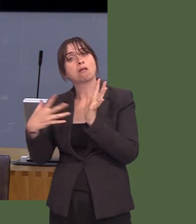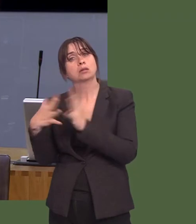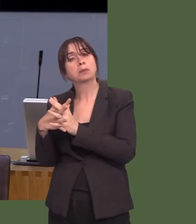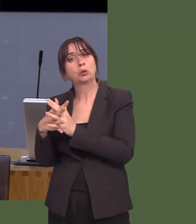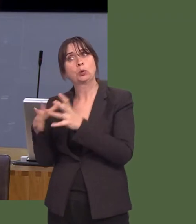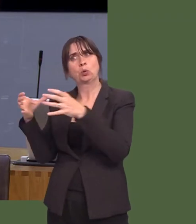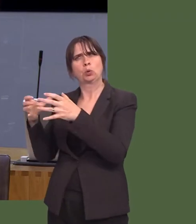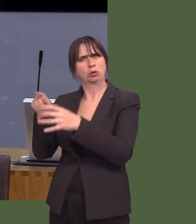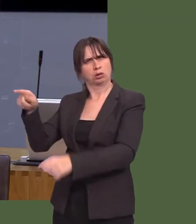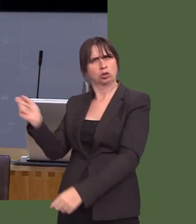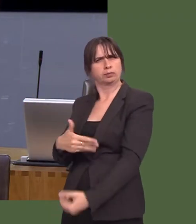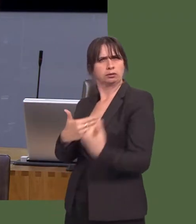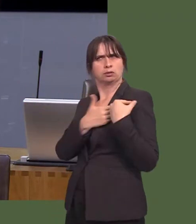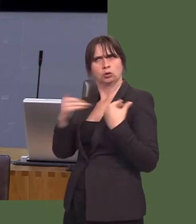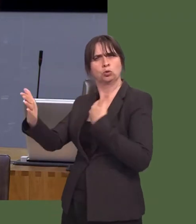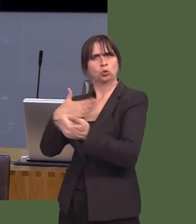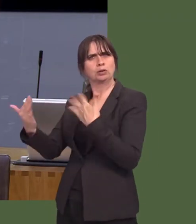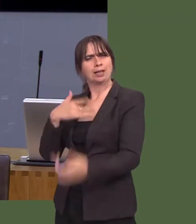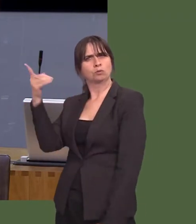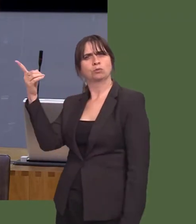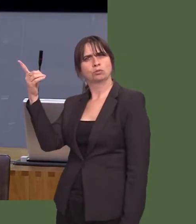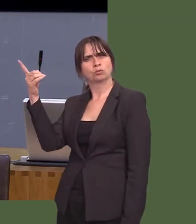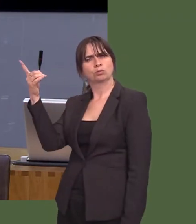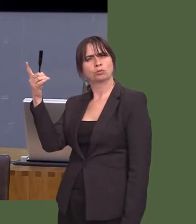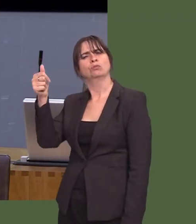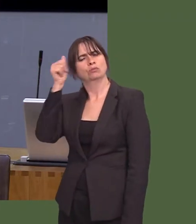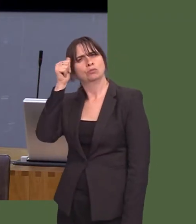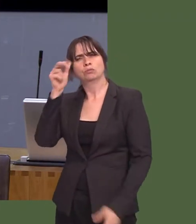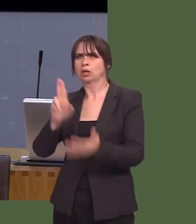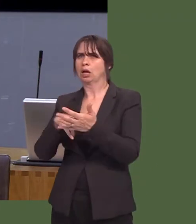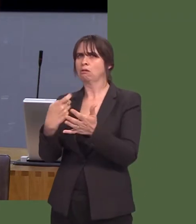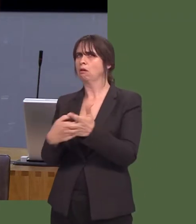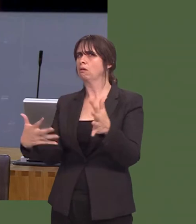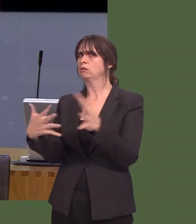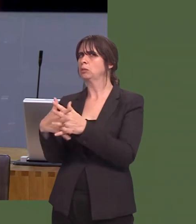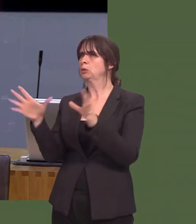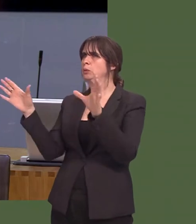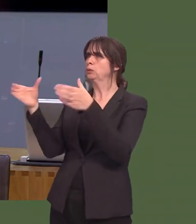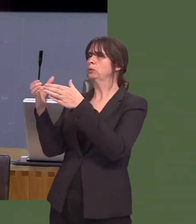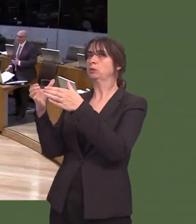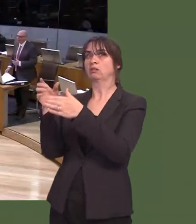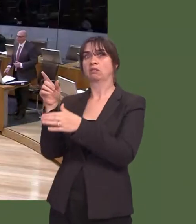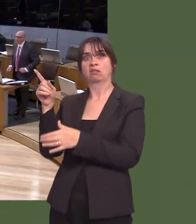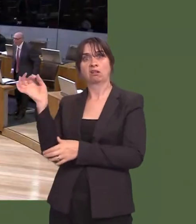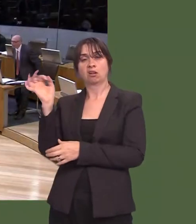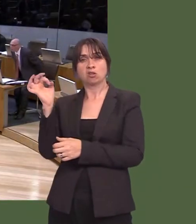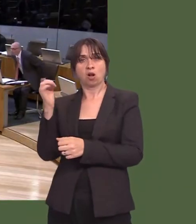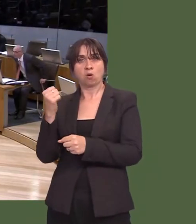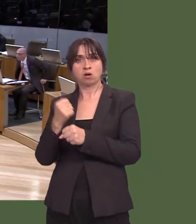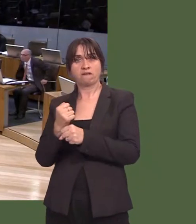Oherwydd rydw iín deall nad oes gan Gyfoeth Naturiol Cymru bwerau statudol o gwbl i fynd iír afael ‚ír planhigyn yma.